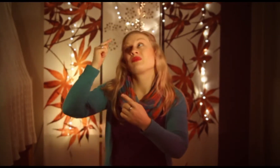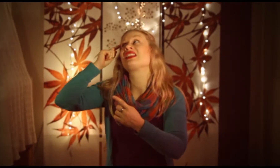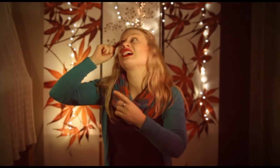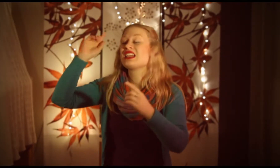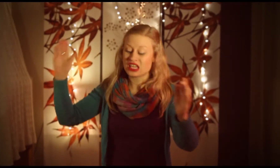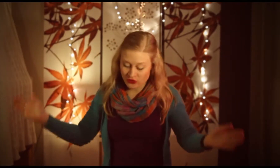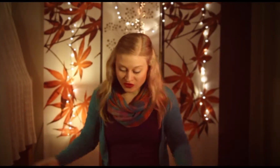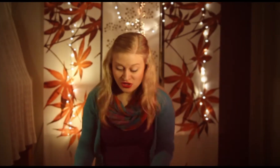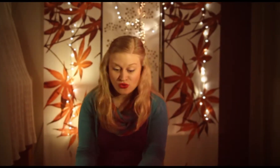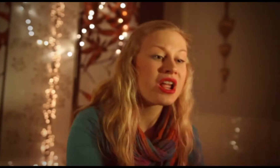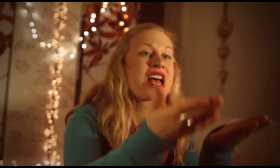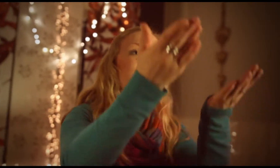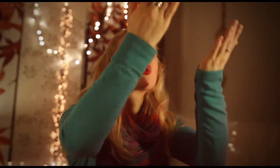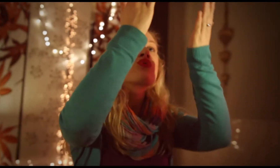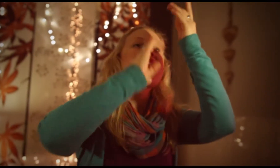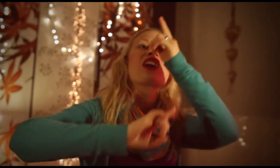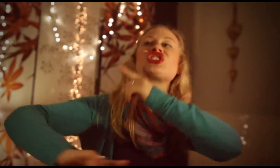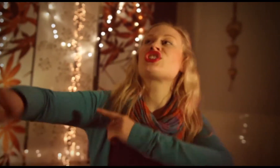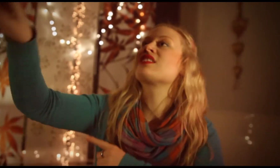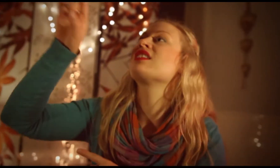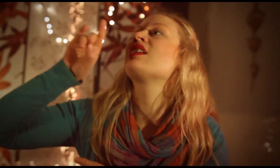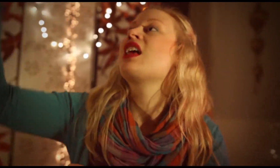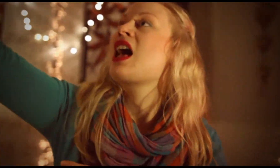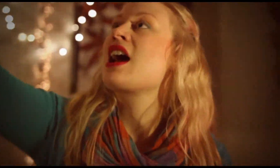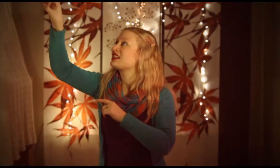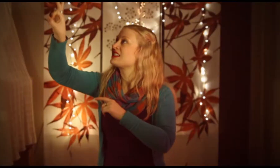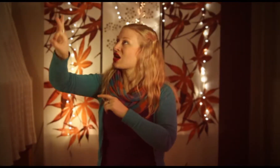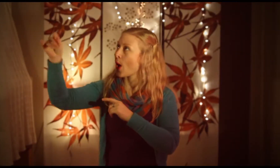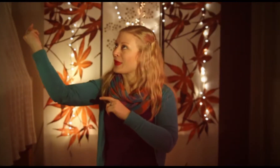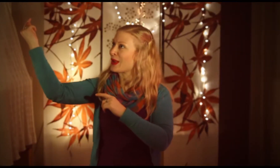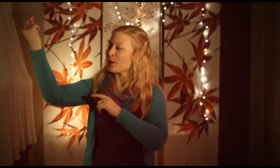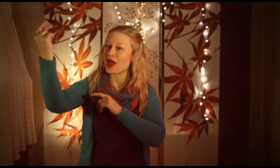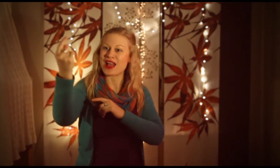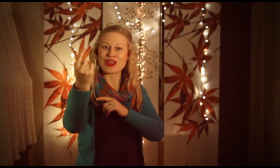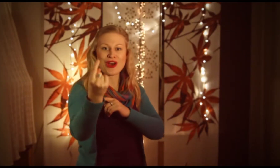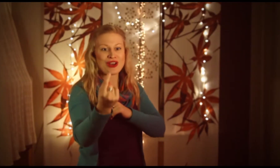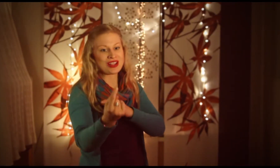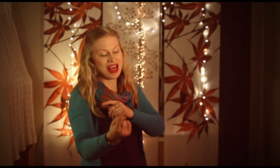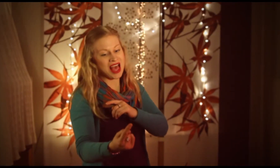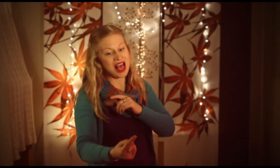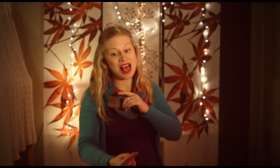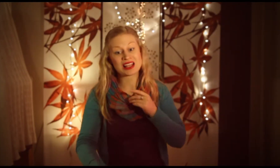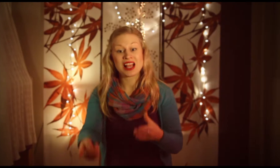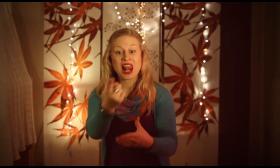we believe in the resurrection and He's coming back again.